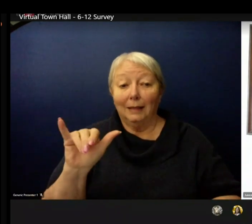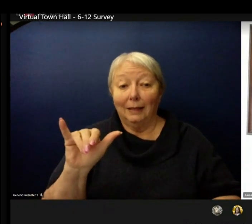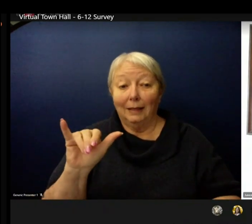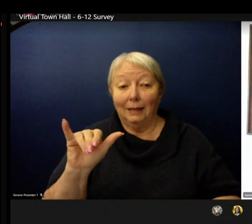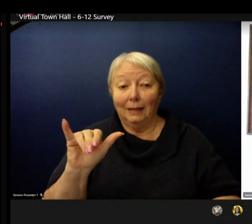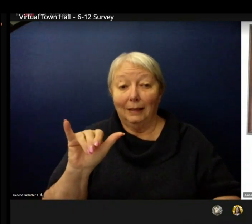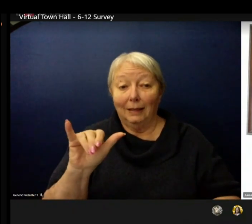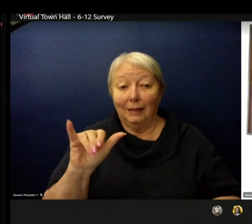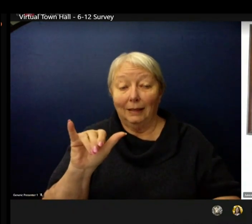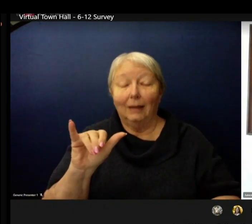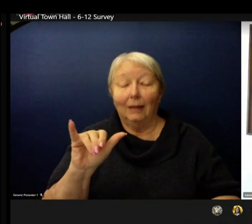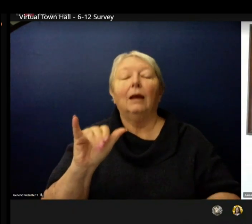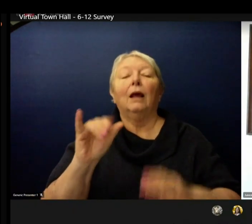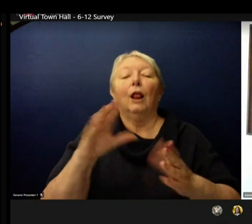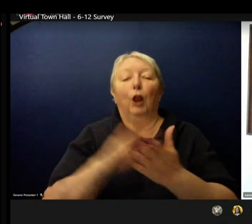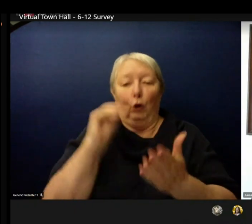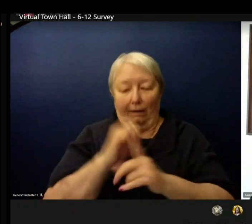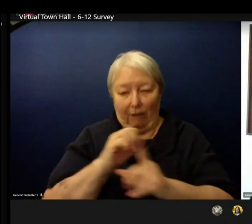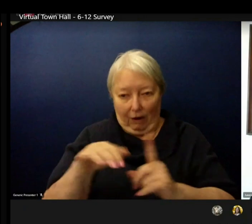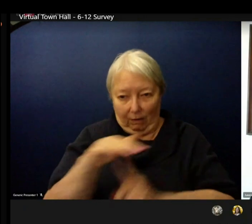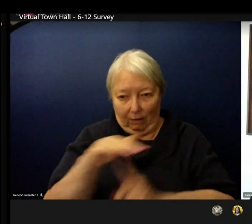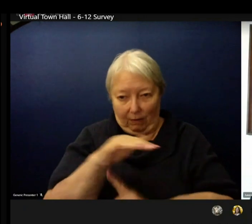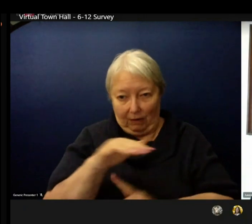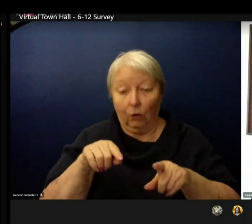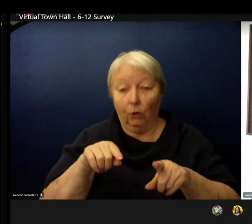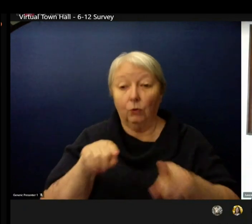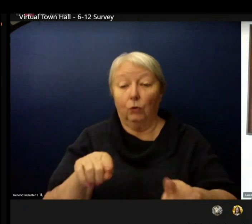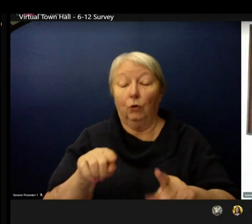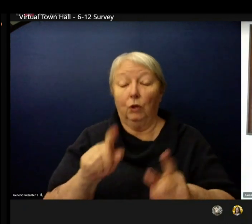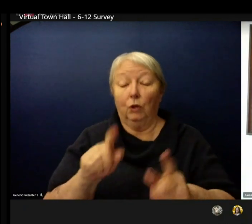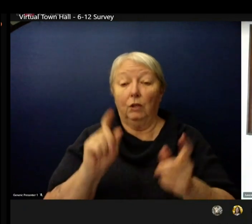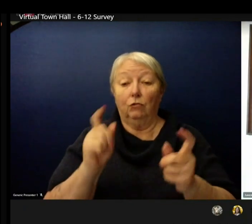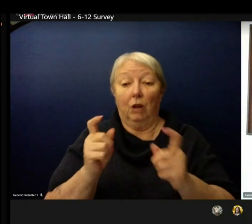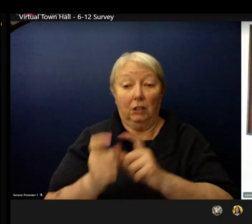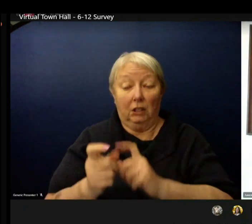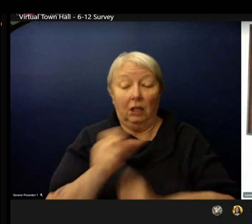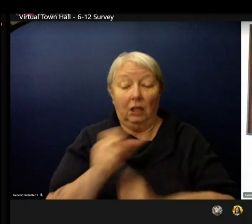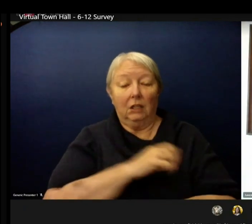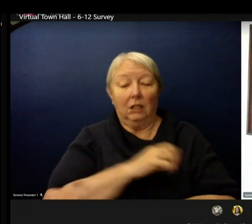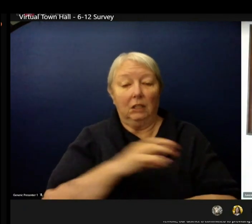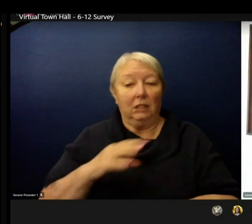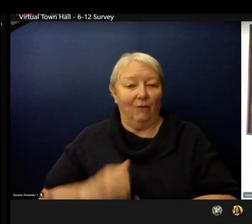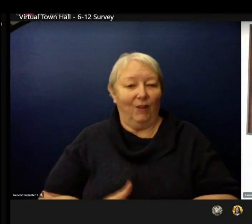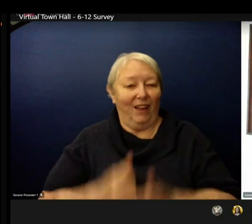Throughout this transition staff will help students get to know each other discuss how students are feeling